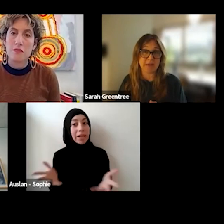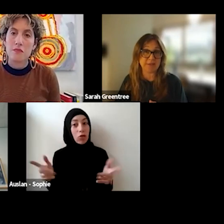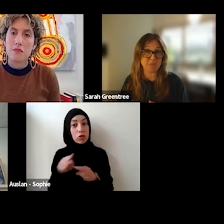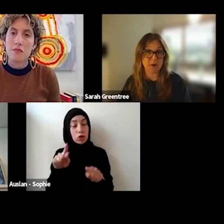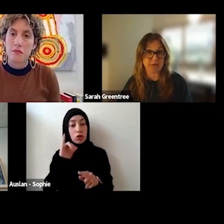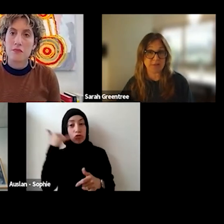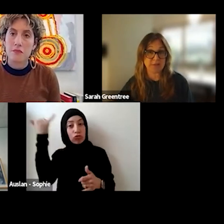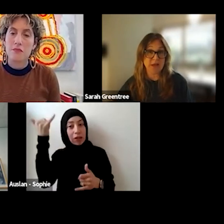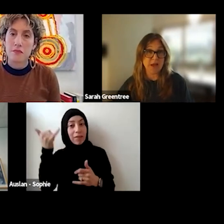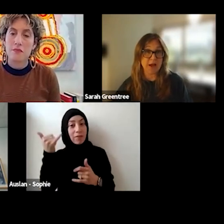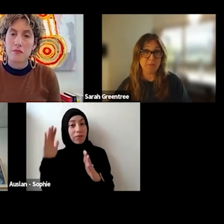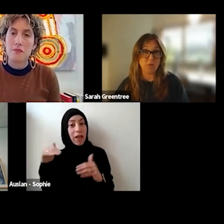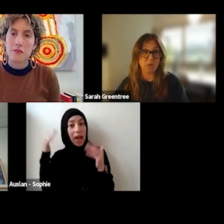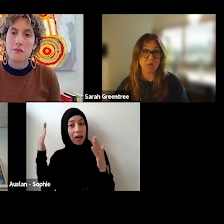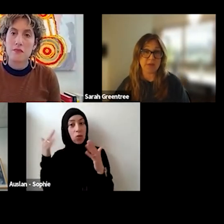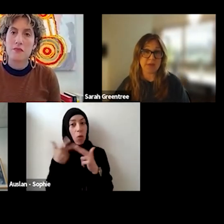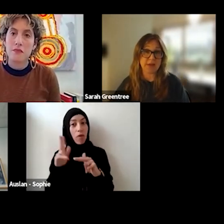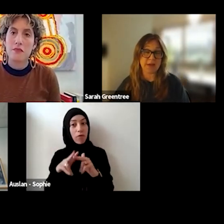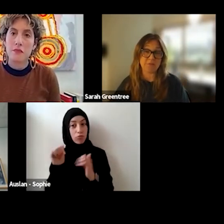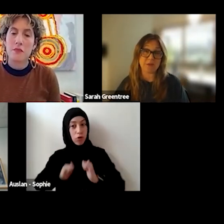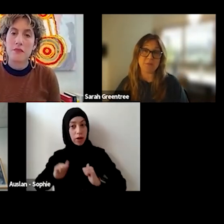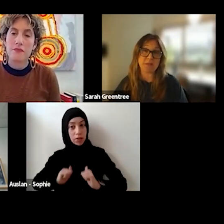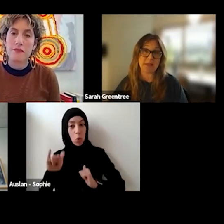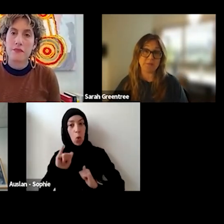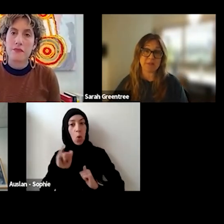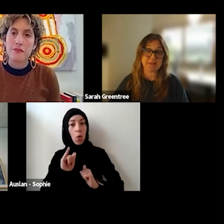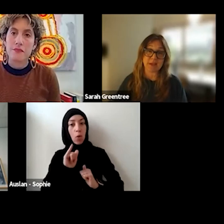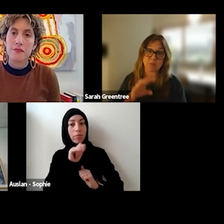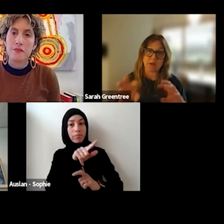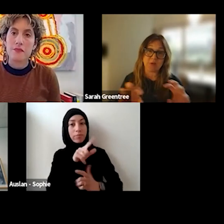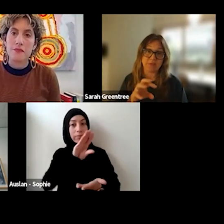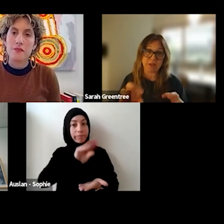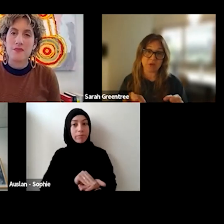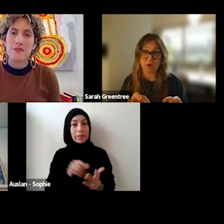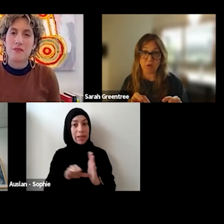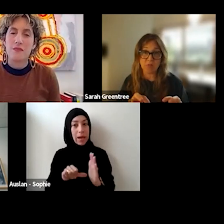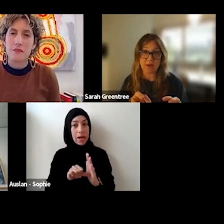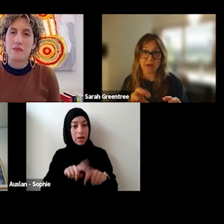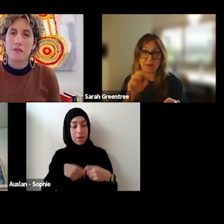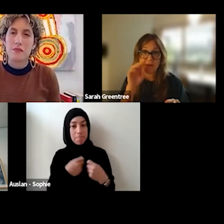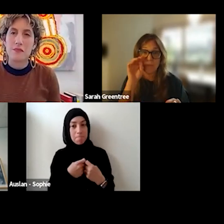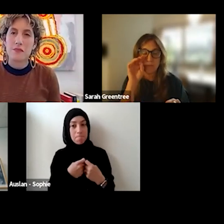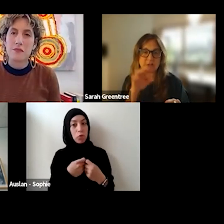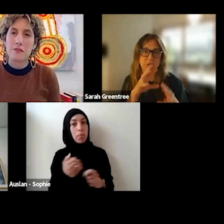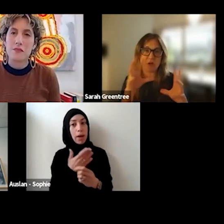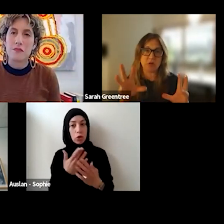heads of practice or the investment team to discuss where you think that should go. or the investment team to discuss where you think it should go.